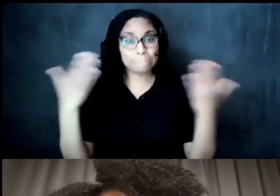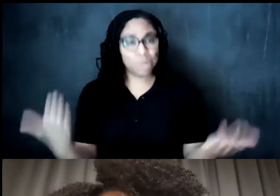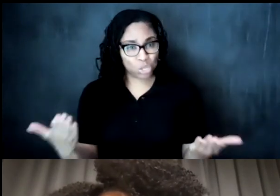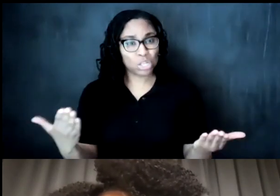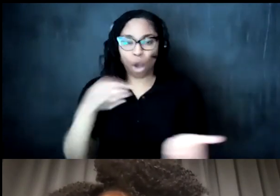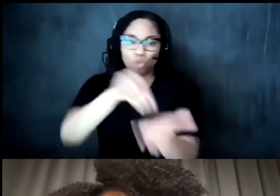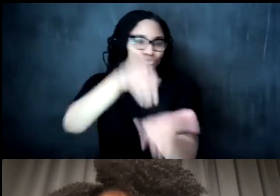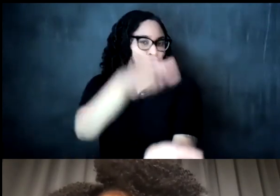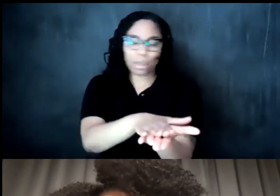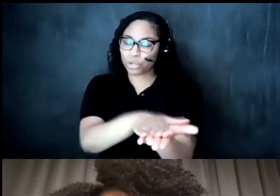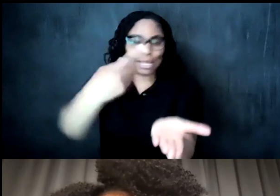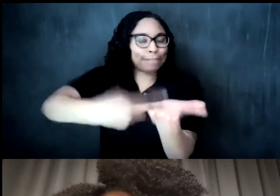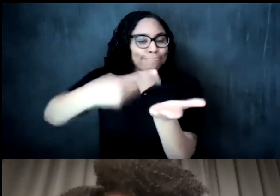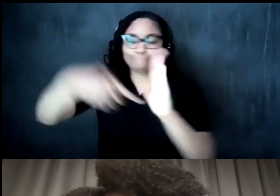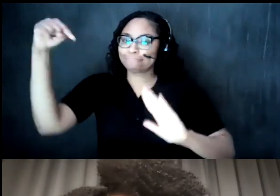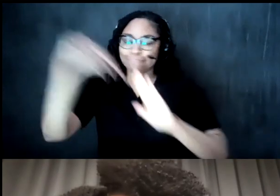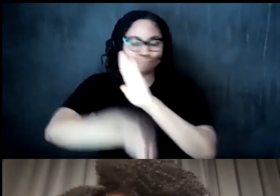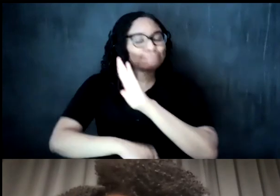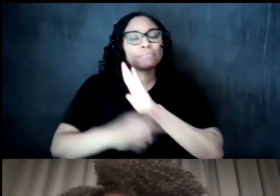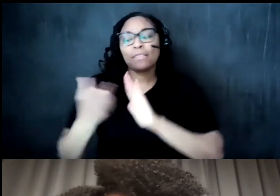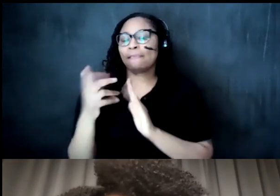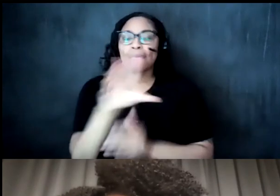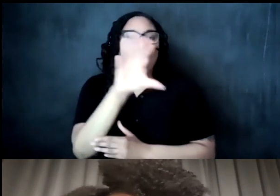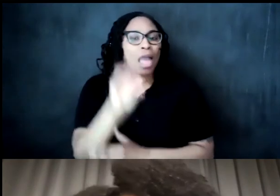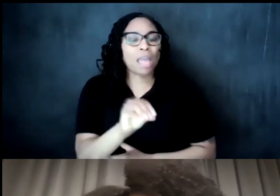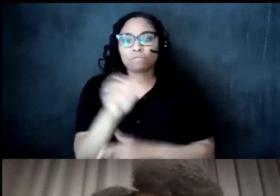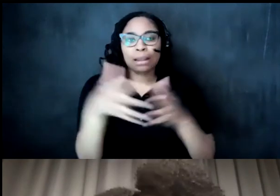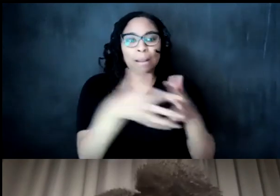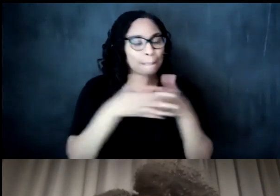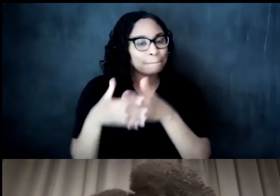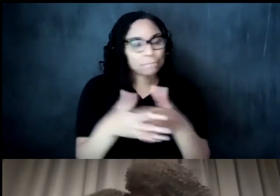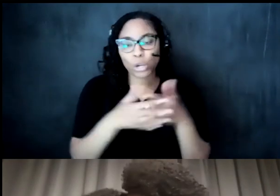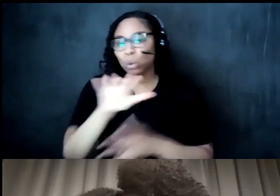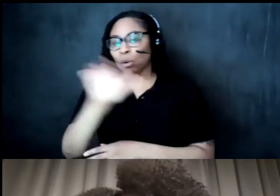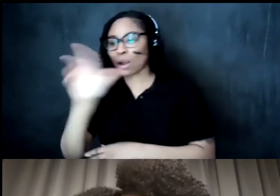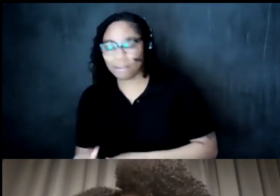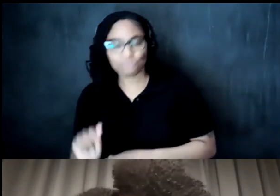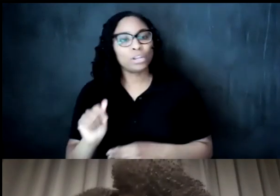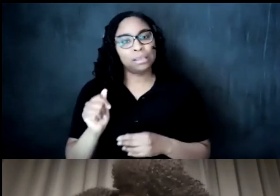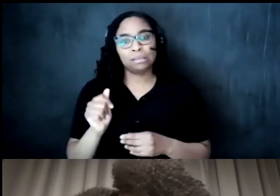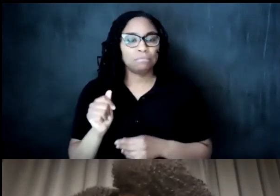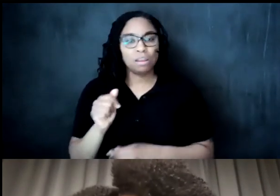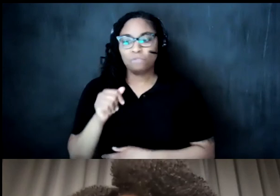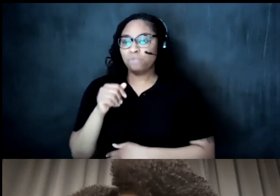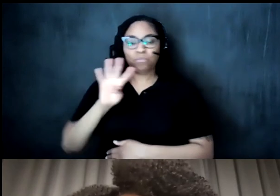that talks about the african-american ceremony from 450 bc to the present